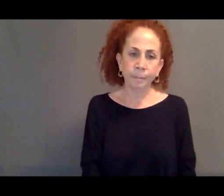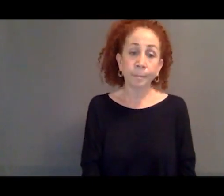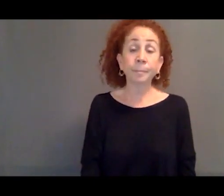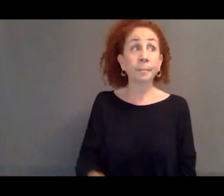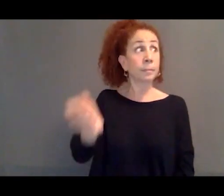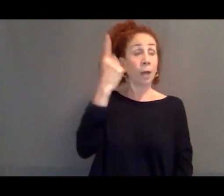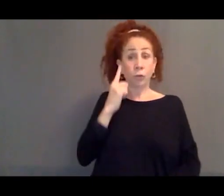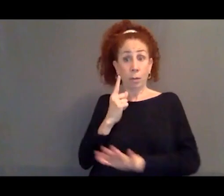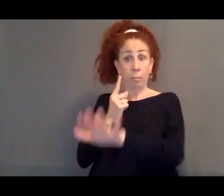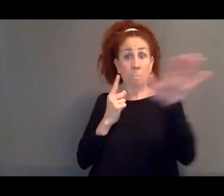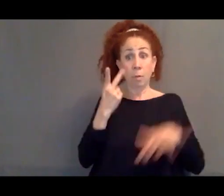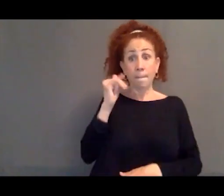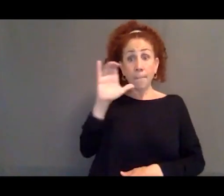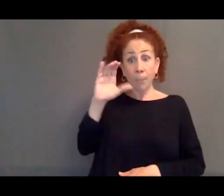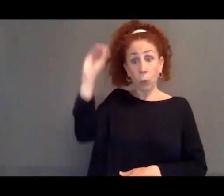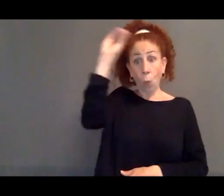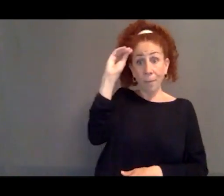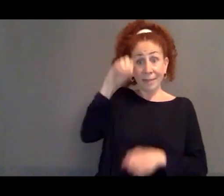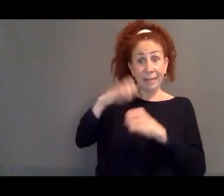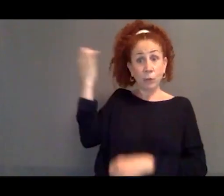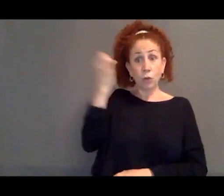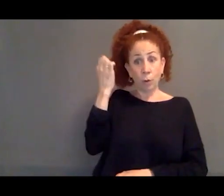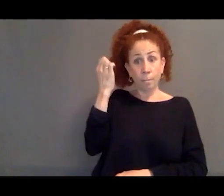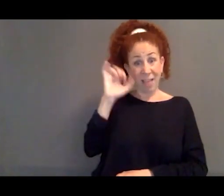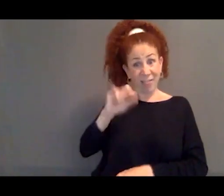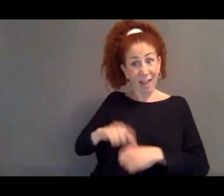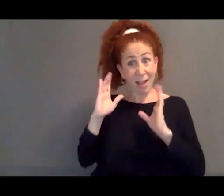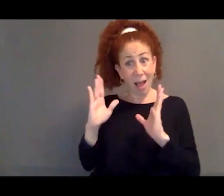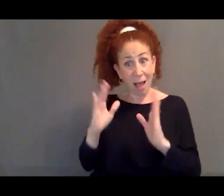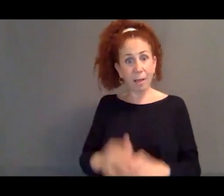in this period in Europe was quite adamantly